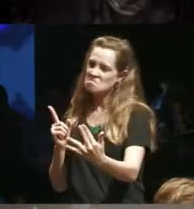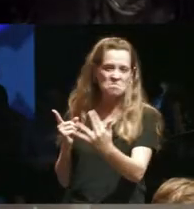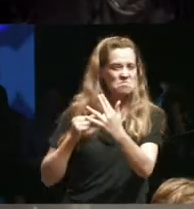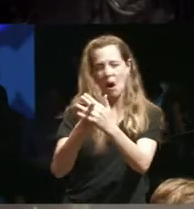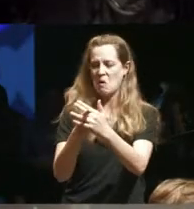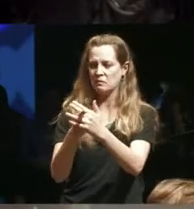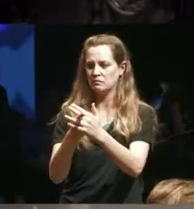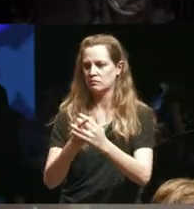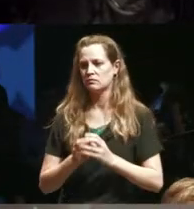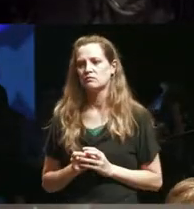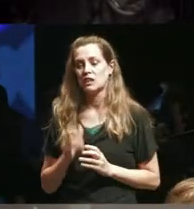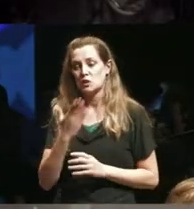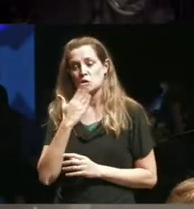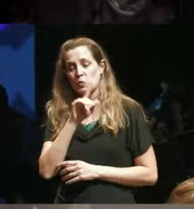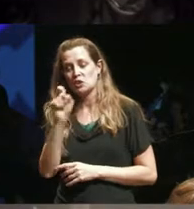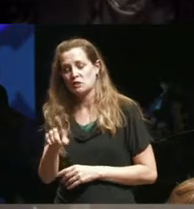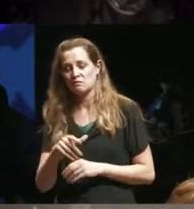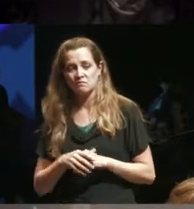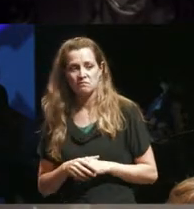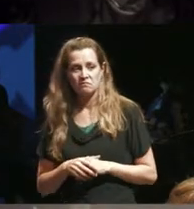think it's a it's a great question and I would say that it just depends on the